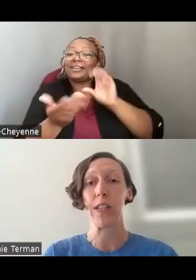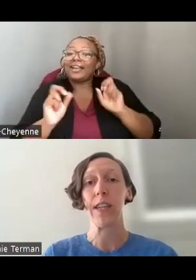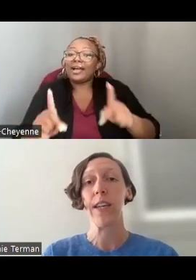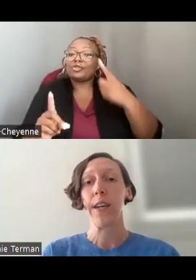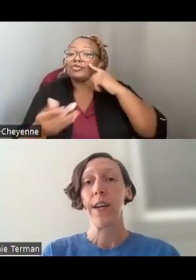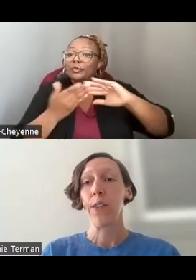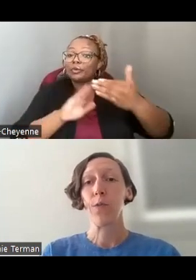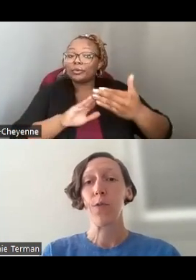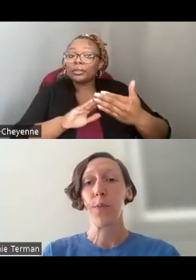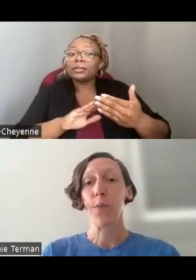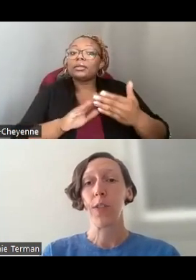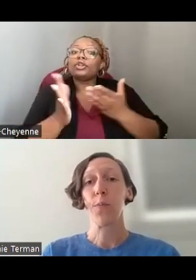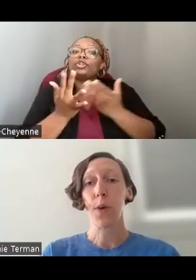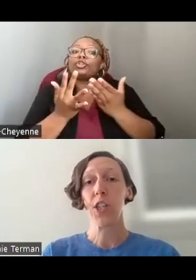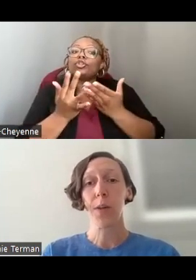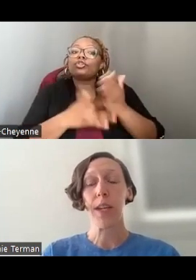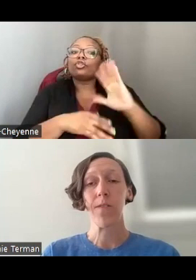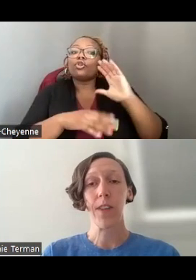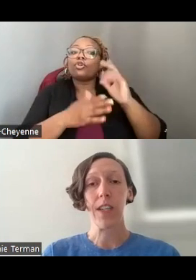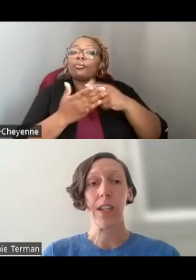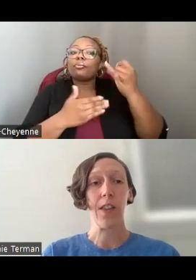THROUGH, THROUGH PROJECT-BASED FUNDING.